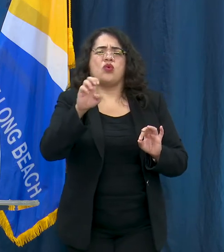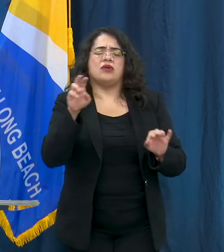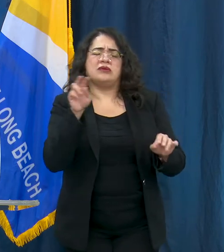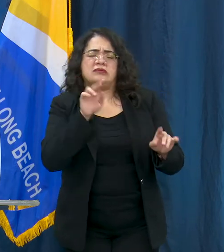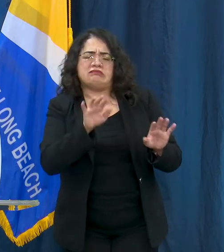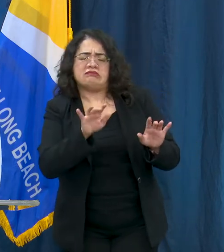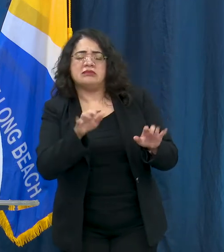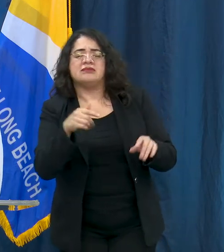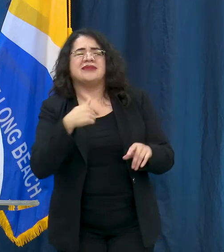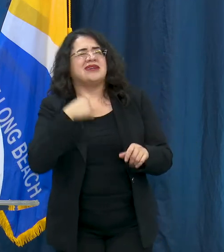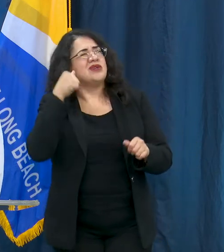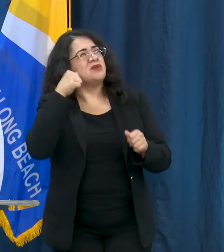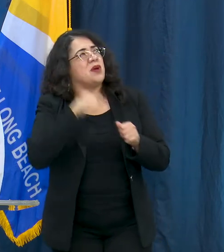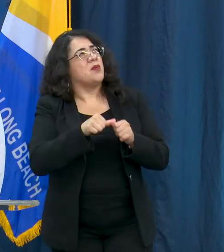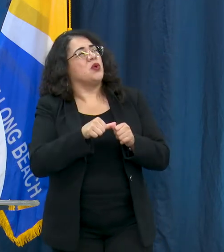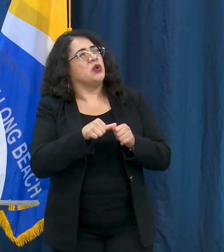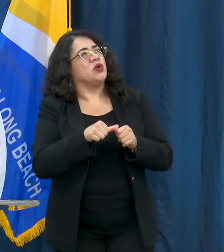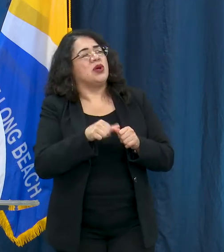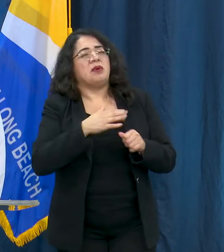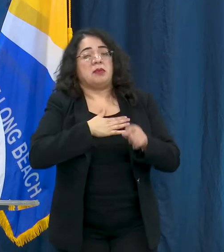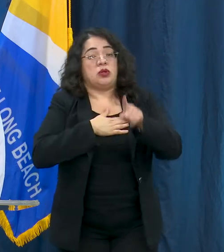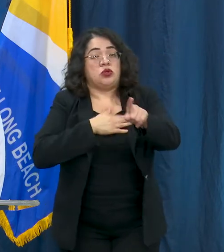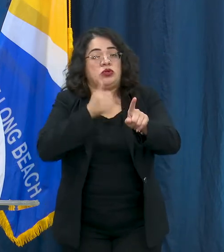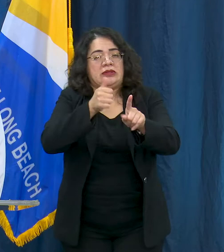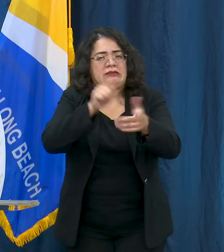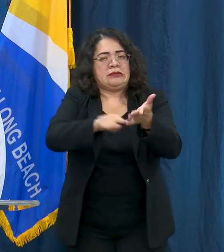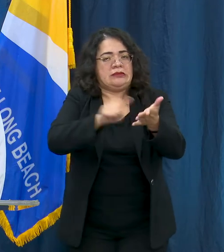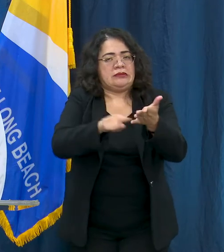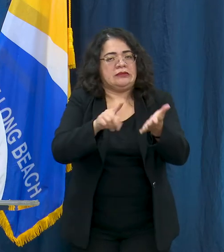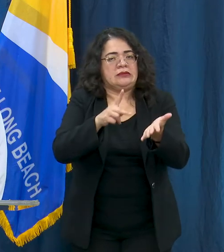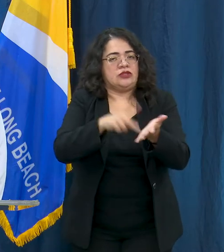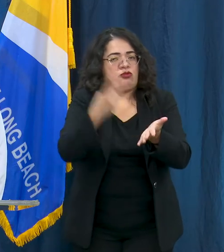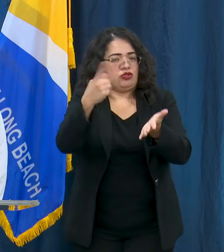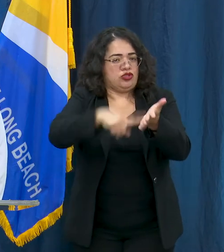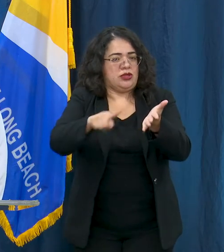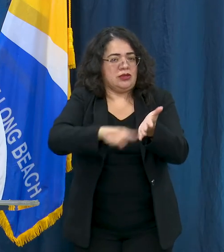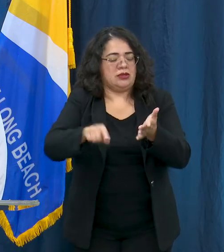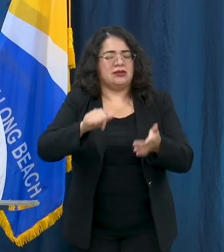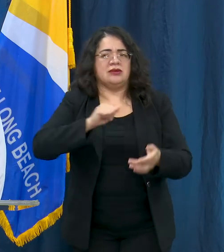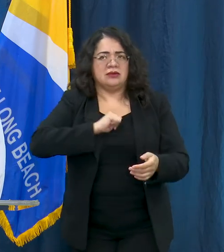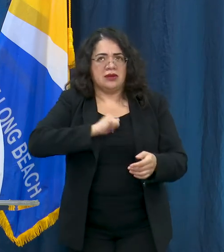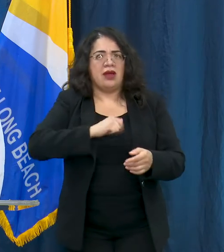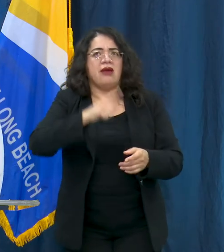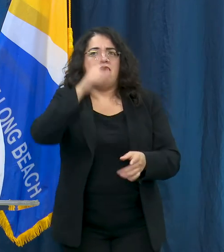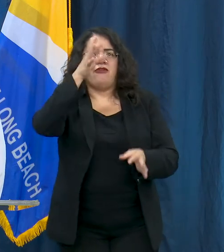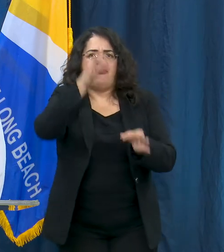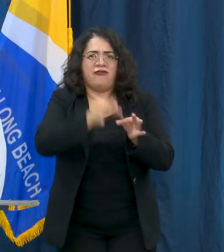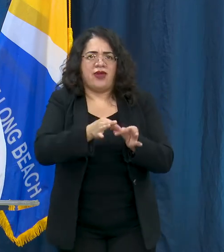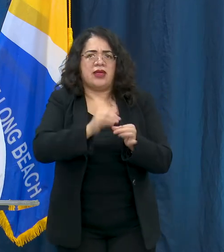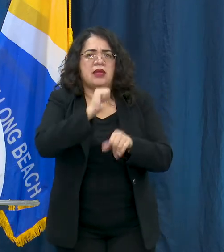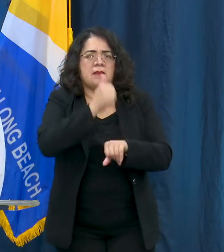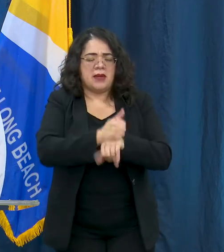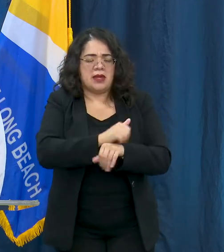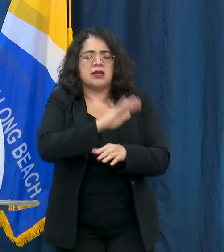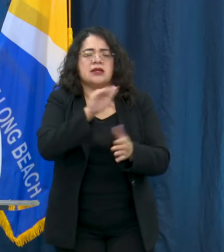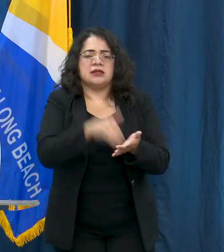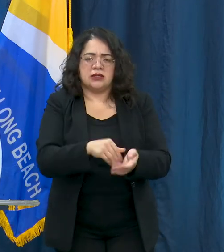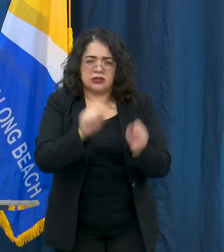but to verify - churches are able to open. All faith-based centers are able to open.